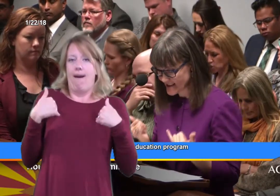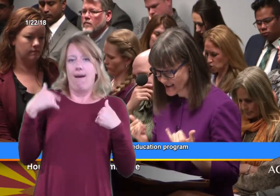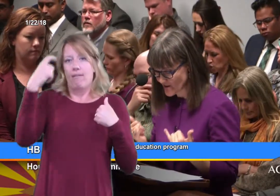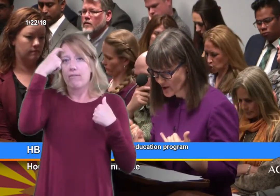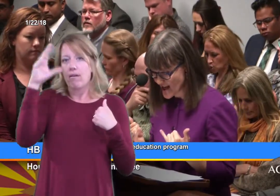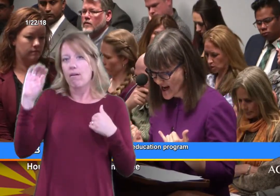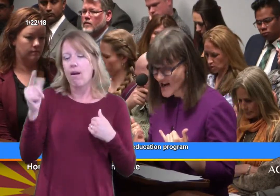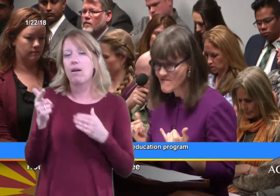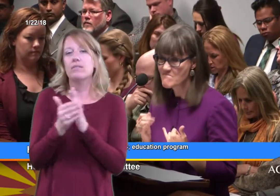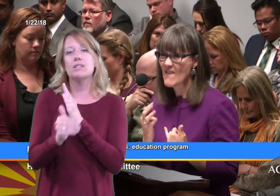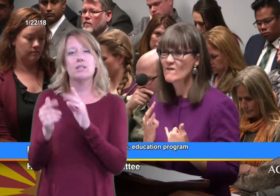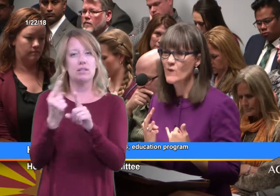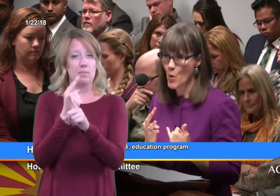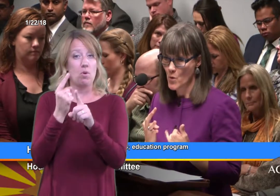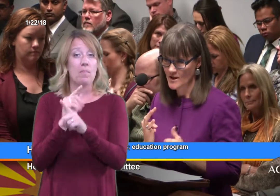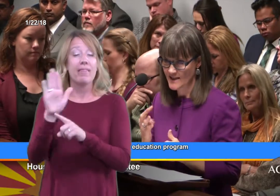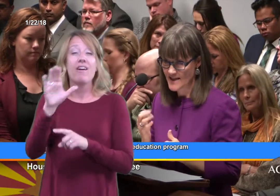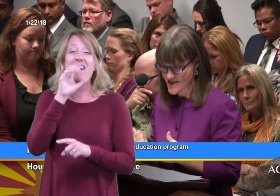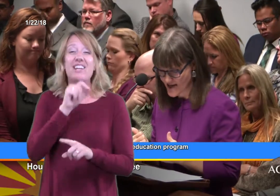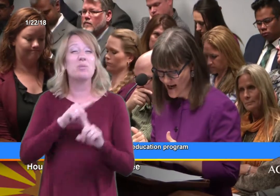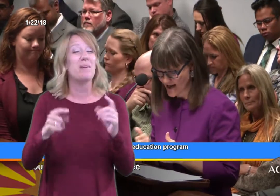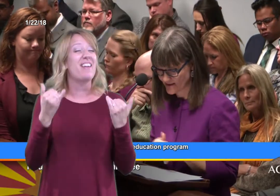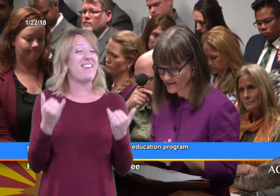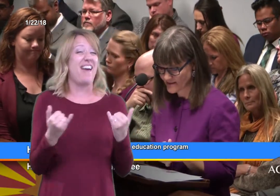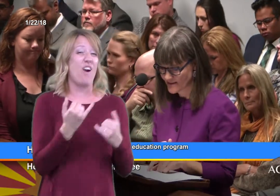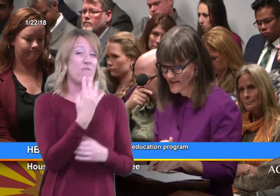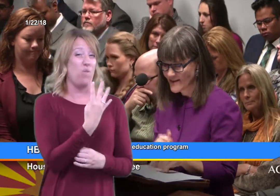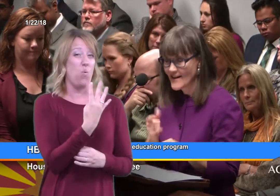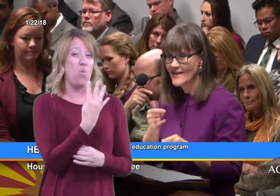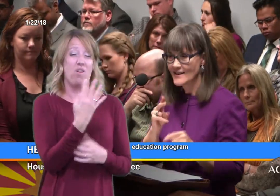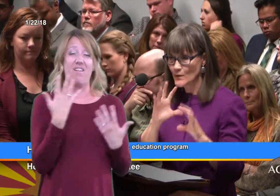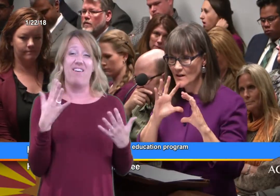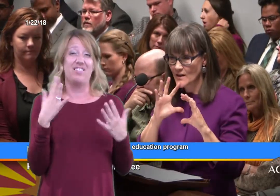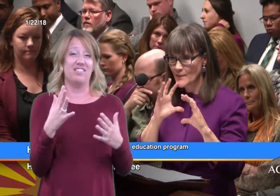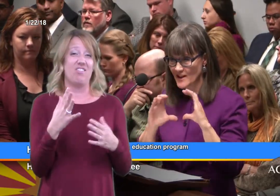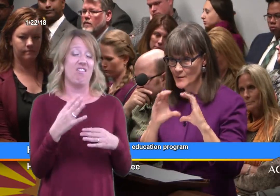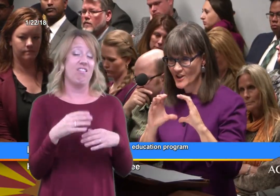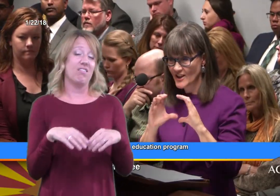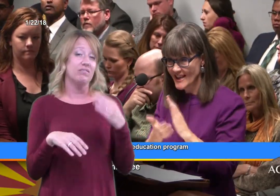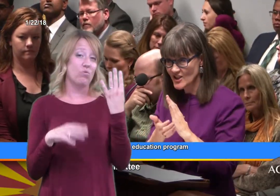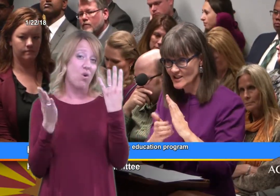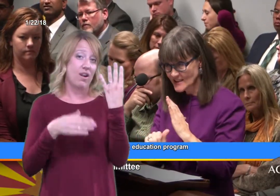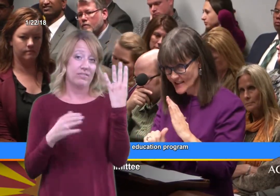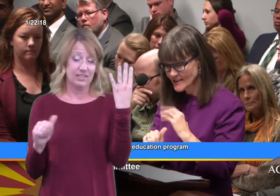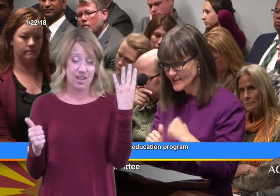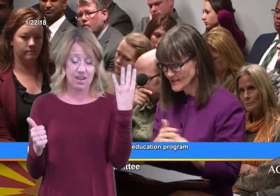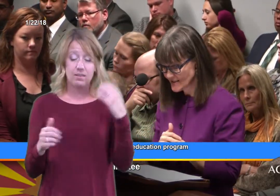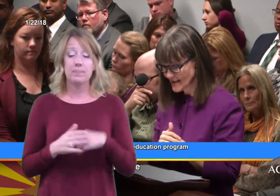As of today, 4 in 10. And then we talk about communication skills,